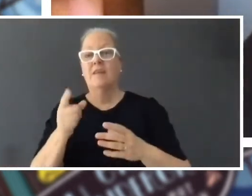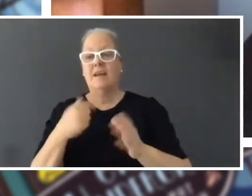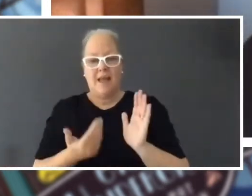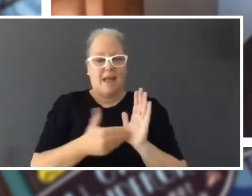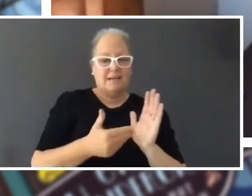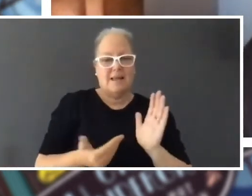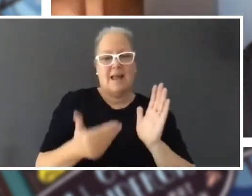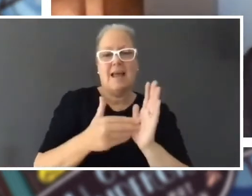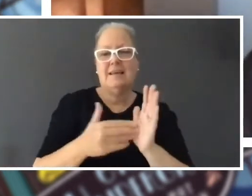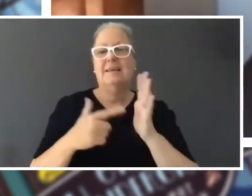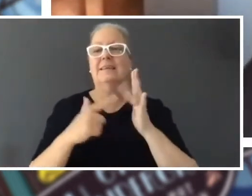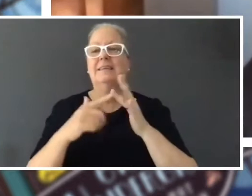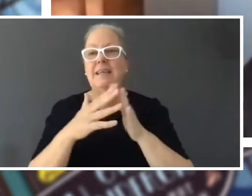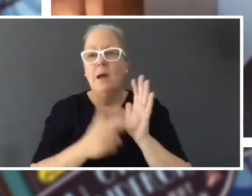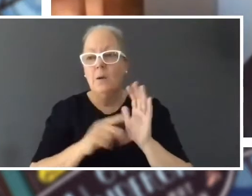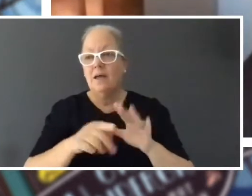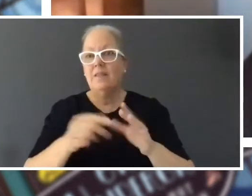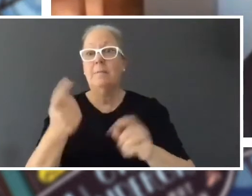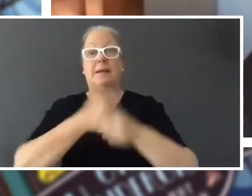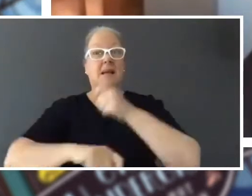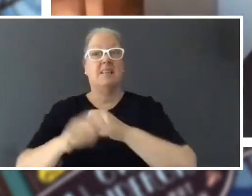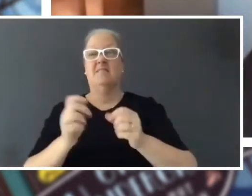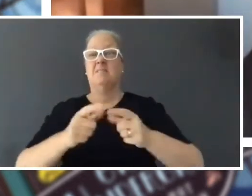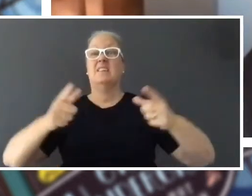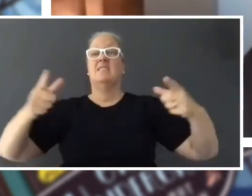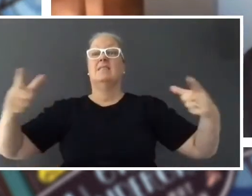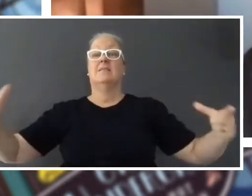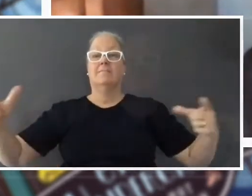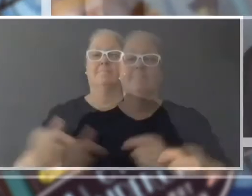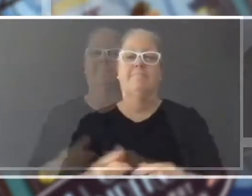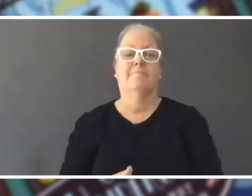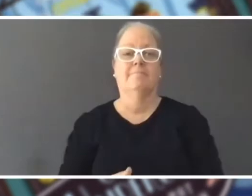and eventually gets very big. Tess: And it just lives inside your brain